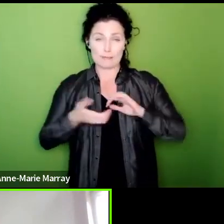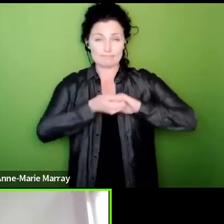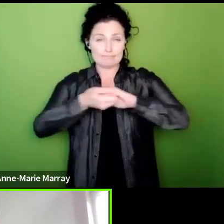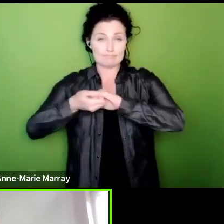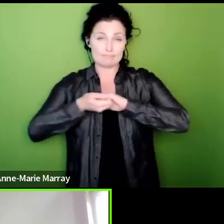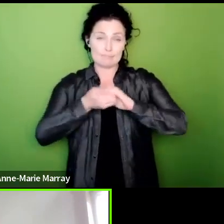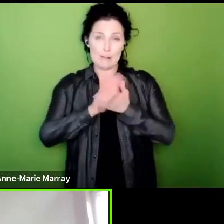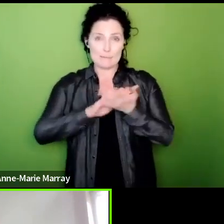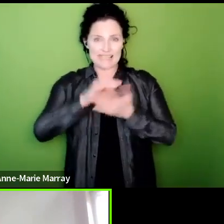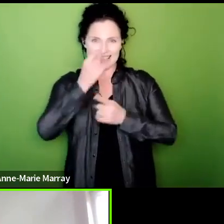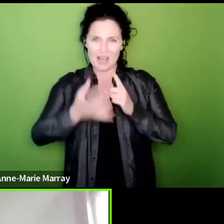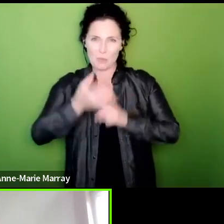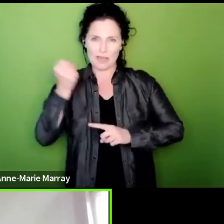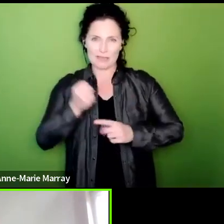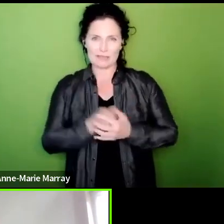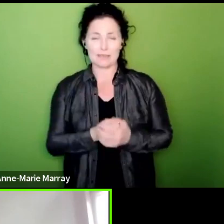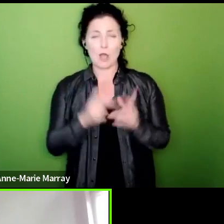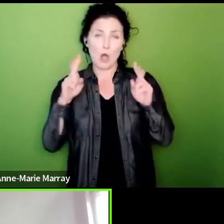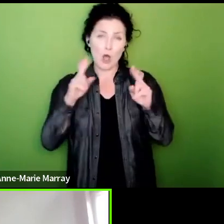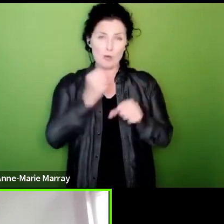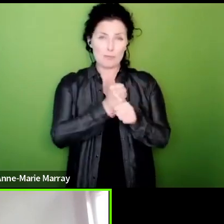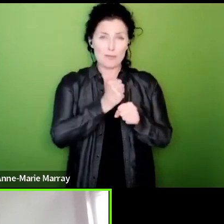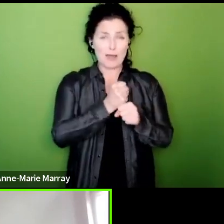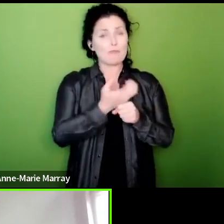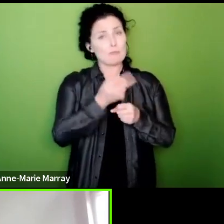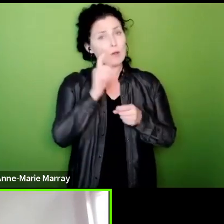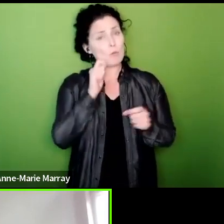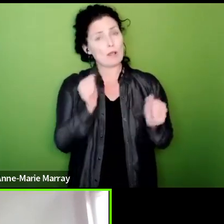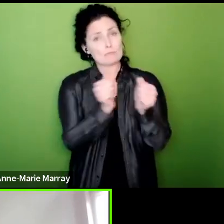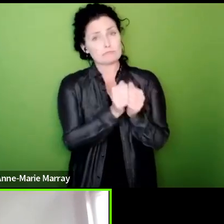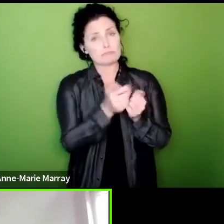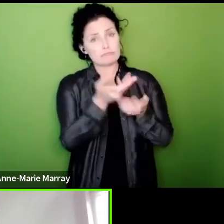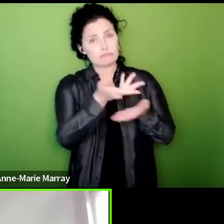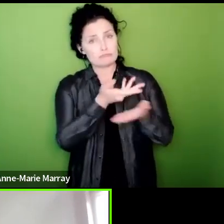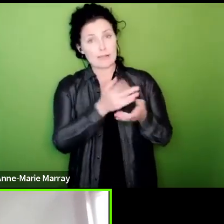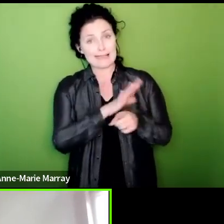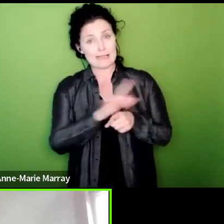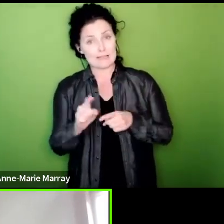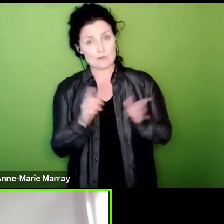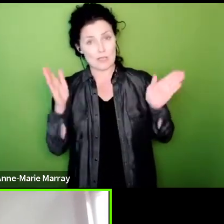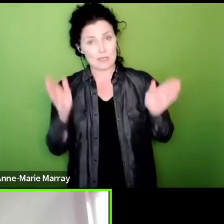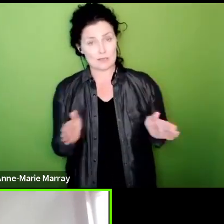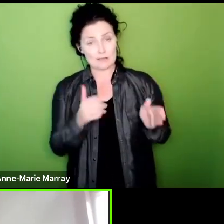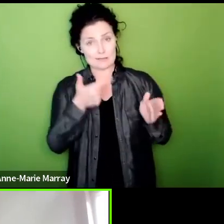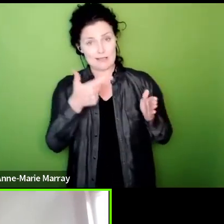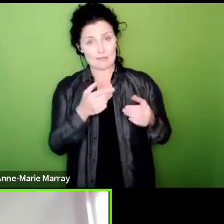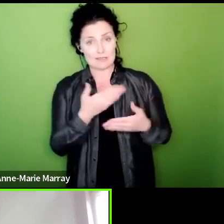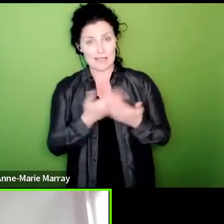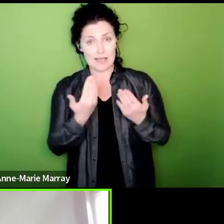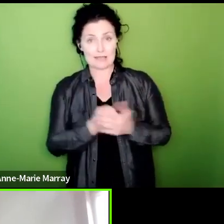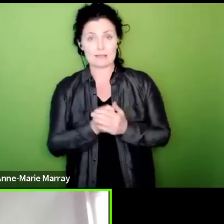let's make sure this campaign is successful we build it as we go and the government will see in